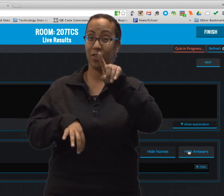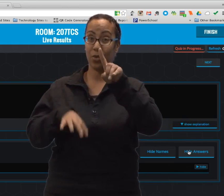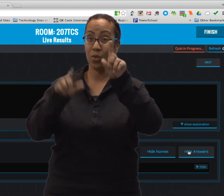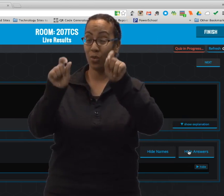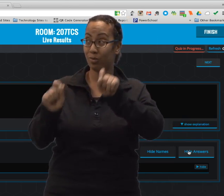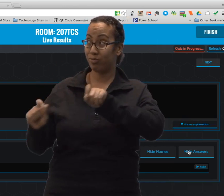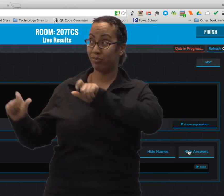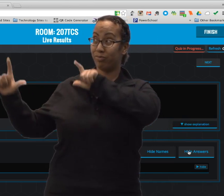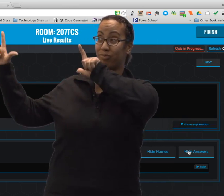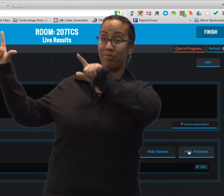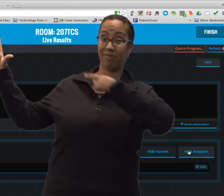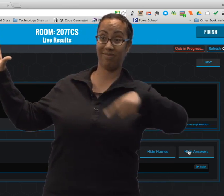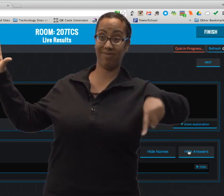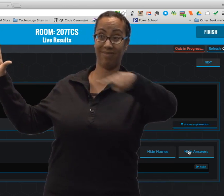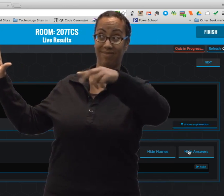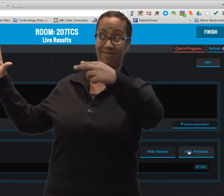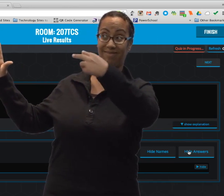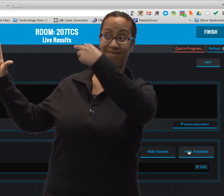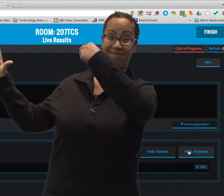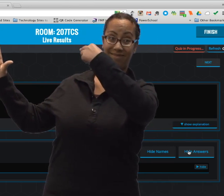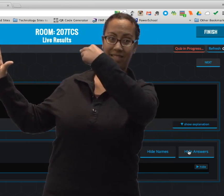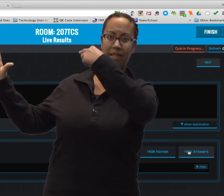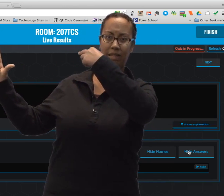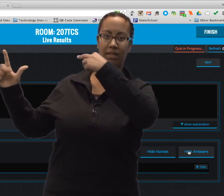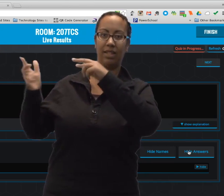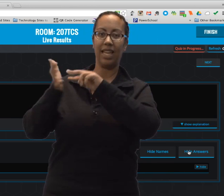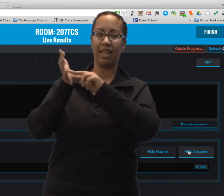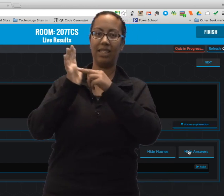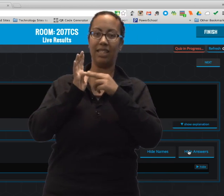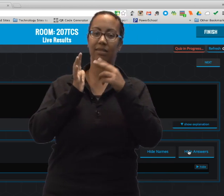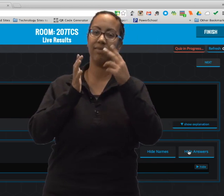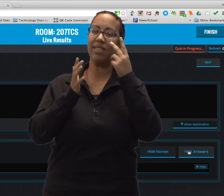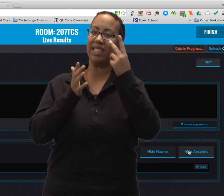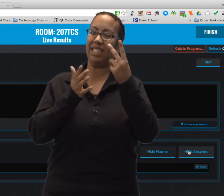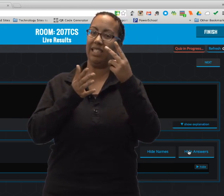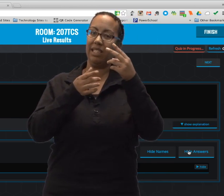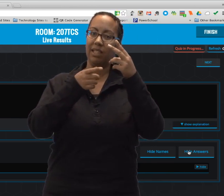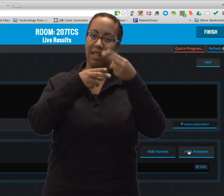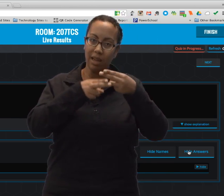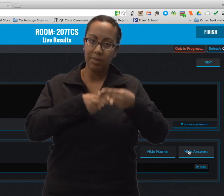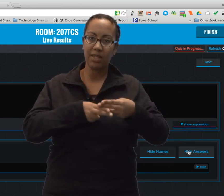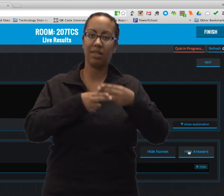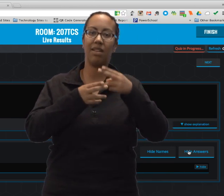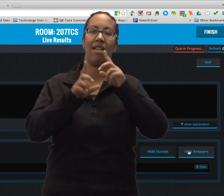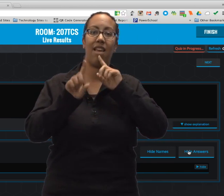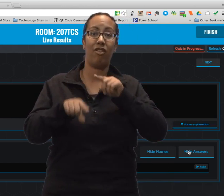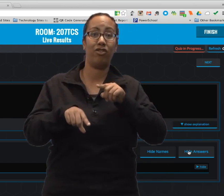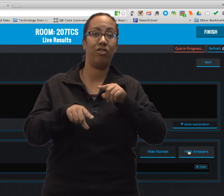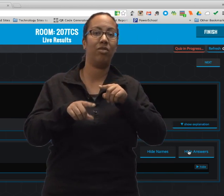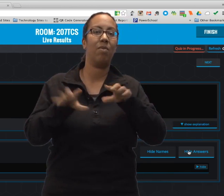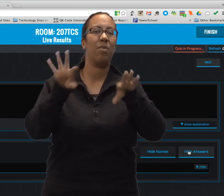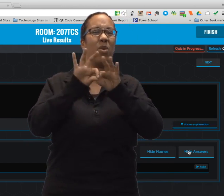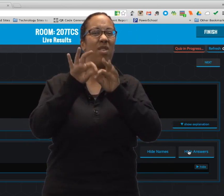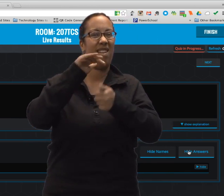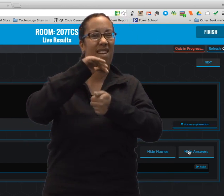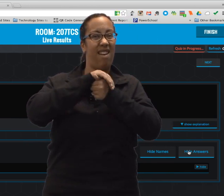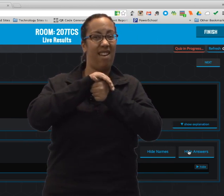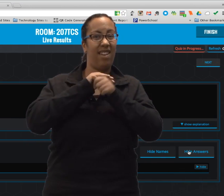Remember, keep in mind it is important if you're displaying this on an overhead projector. You're going to be able to see names and answers.